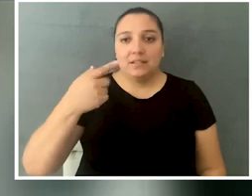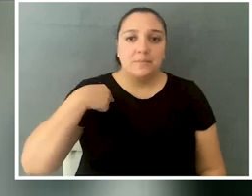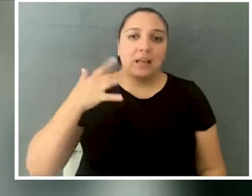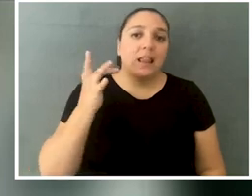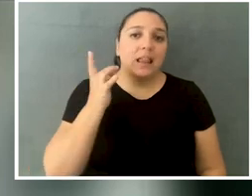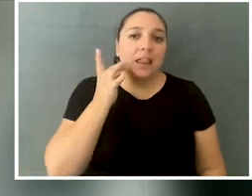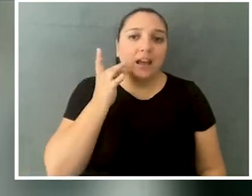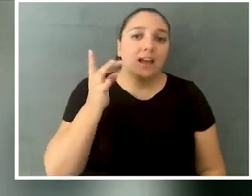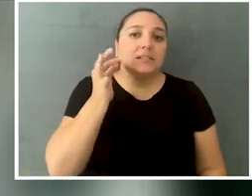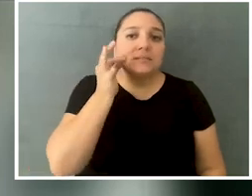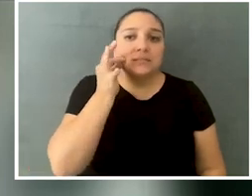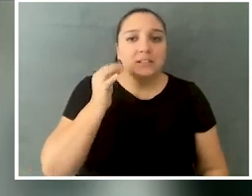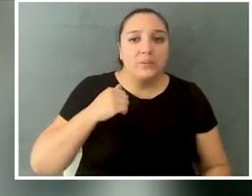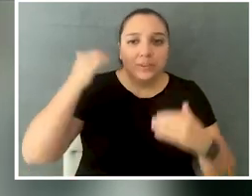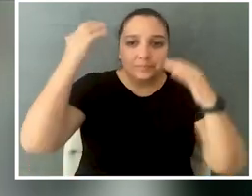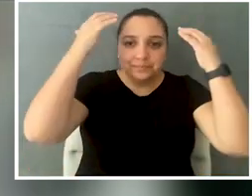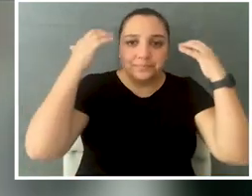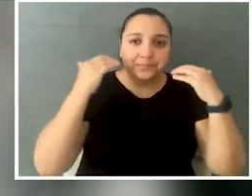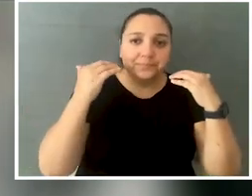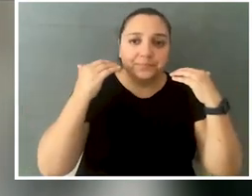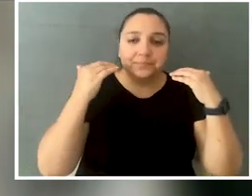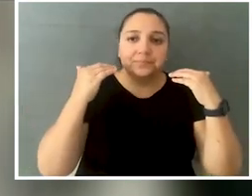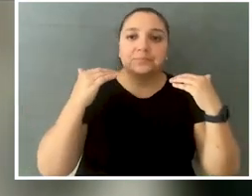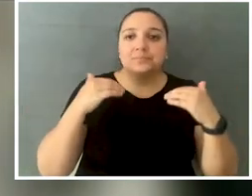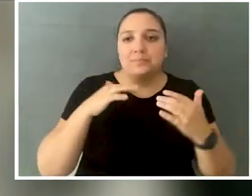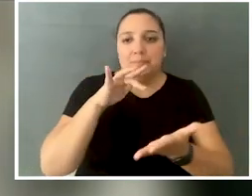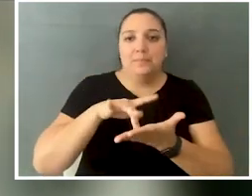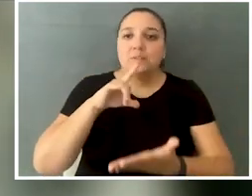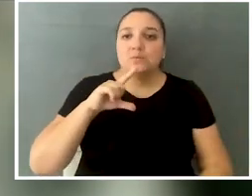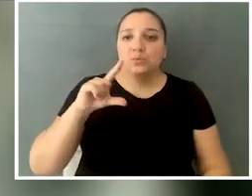I am a lighter-skinned Black male with shorter locks in my mid-20s.